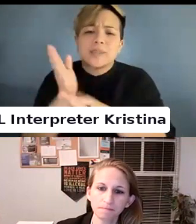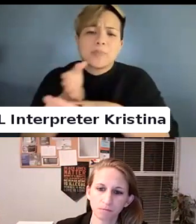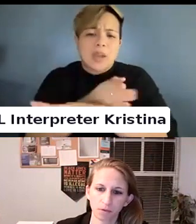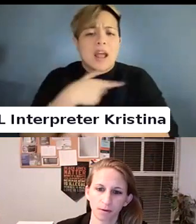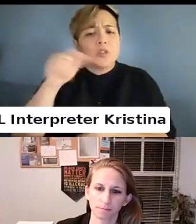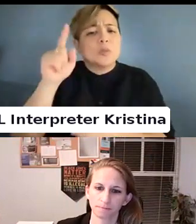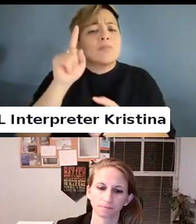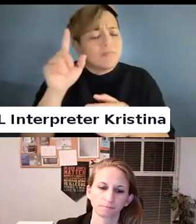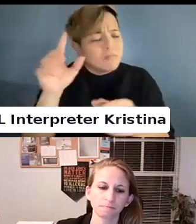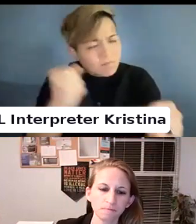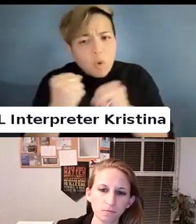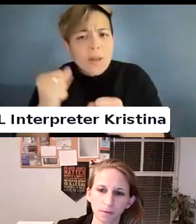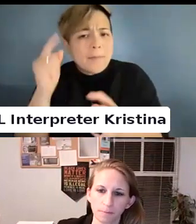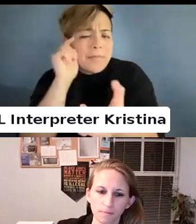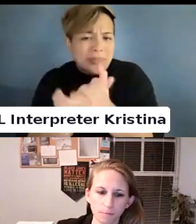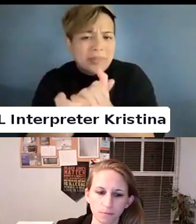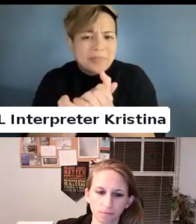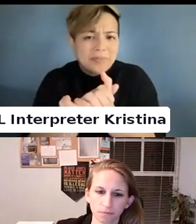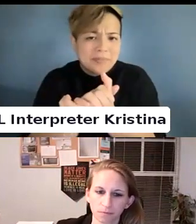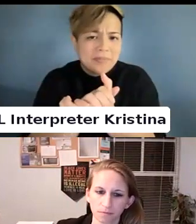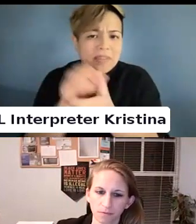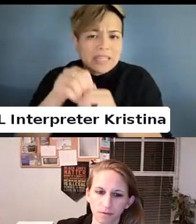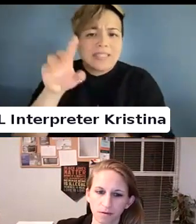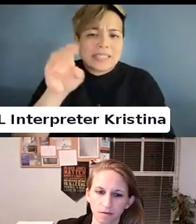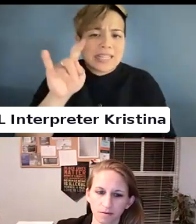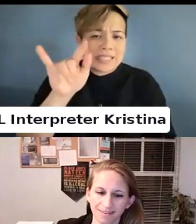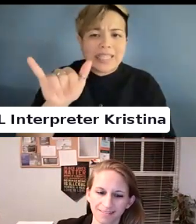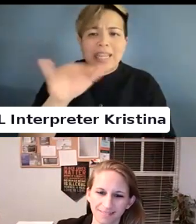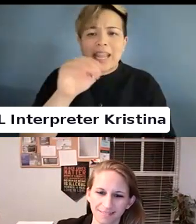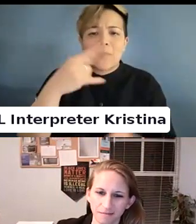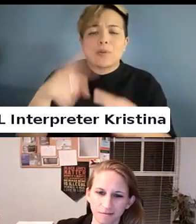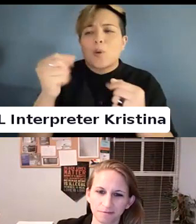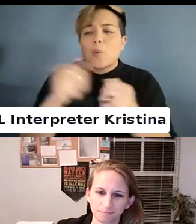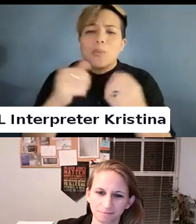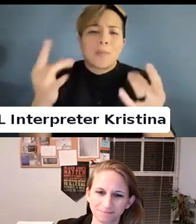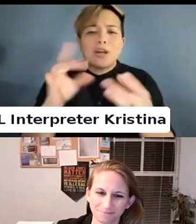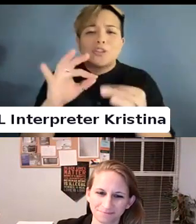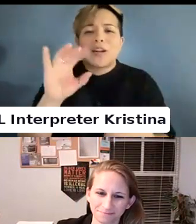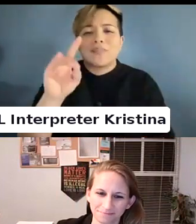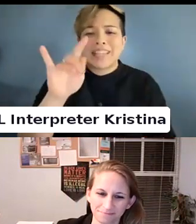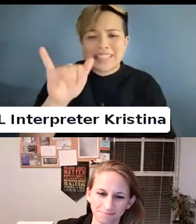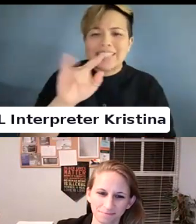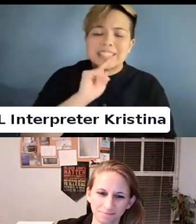Were you trying to think . >> Yes!